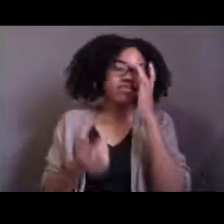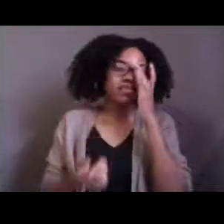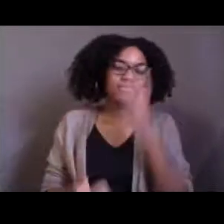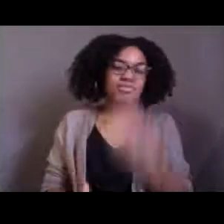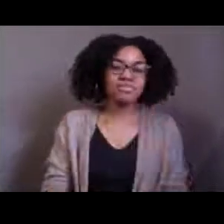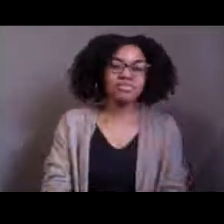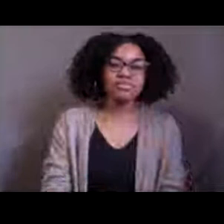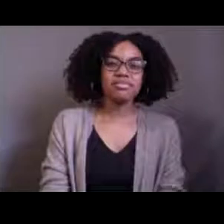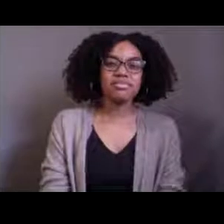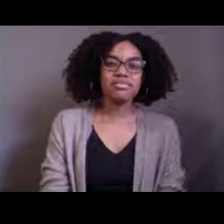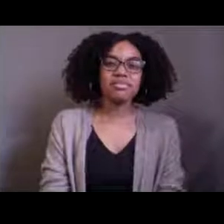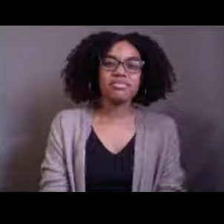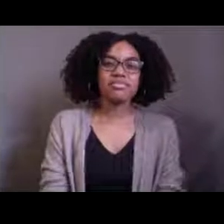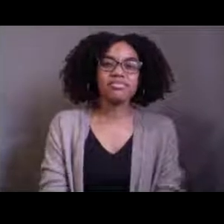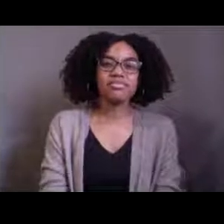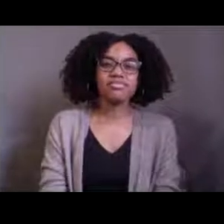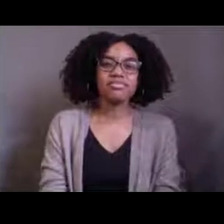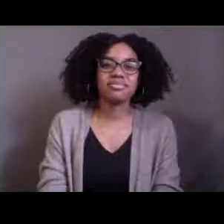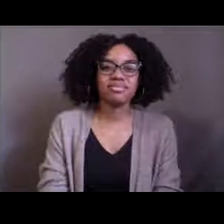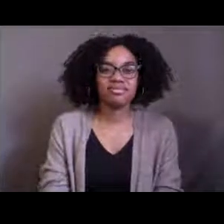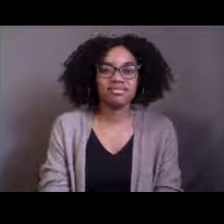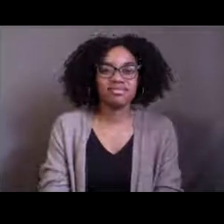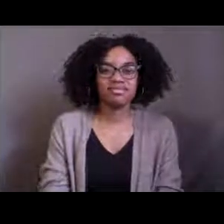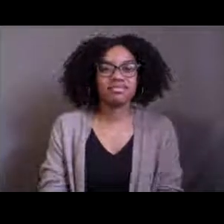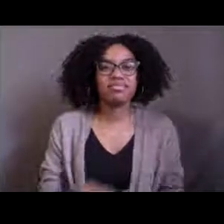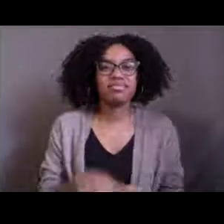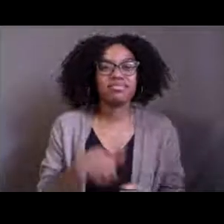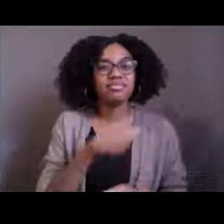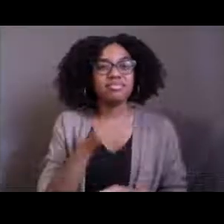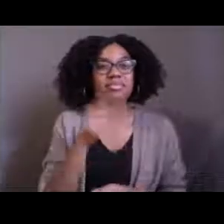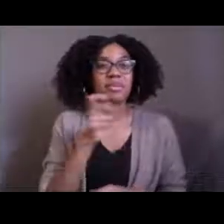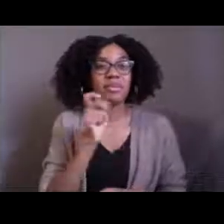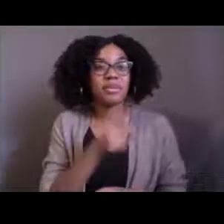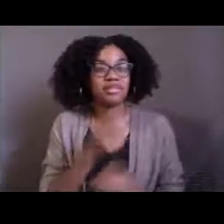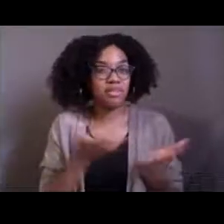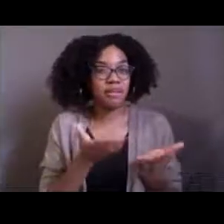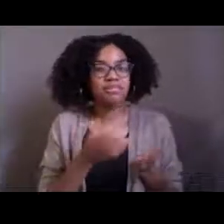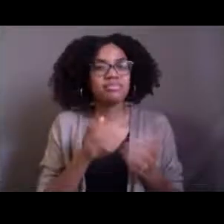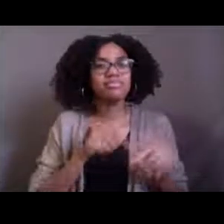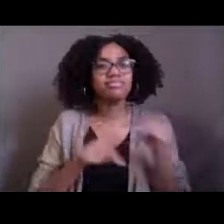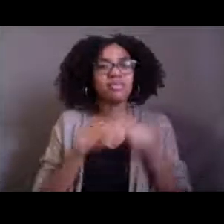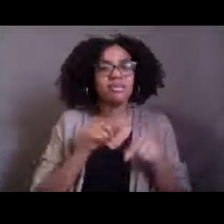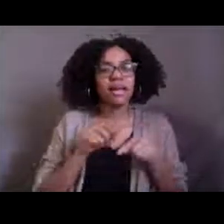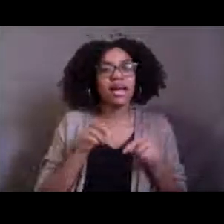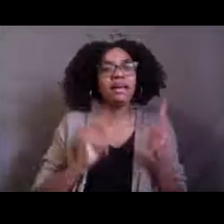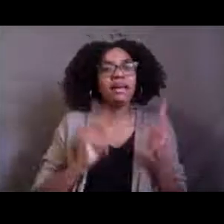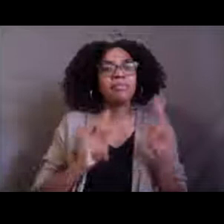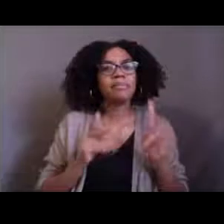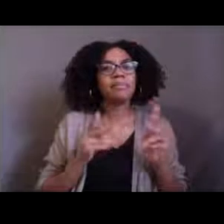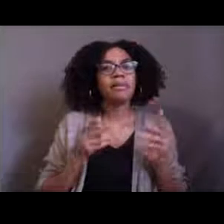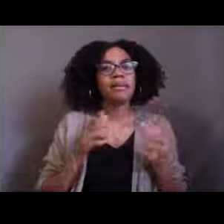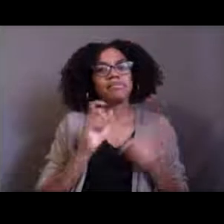Great and just to go back one second because someone asked about the sponges, if those are the same kind of sponges that we use